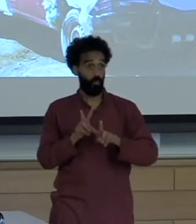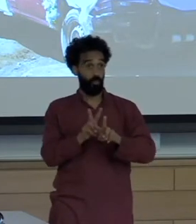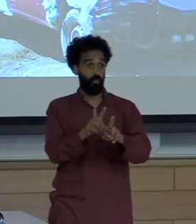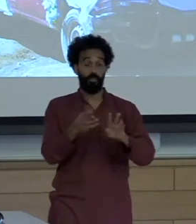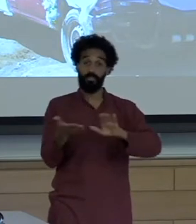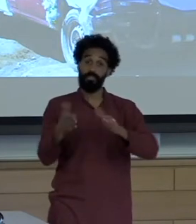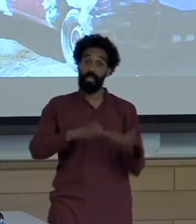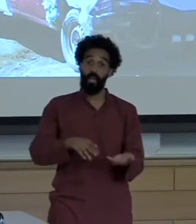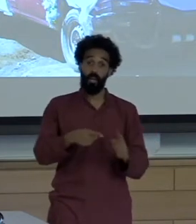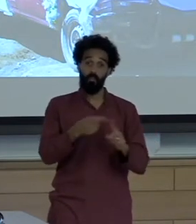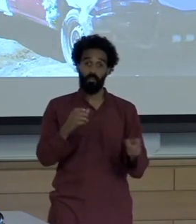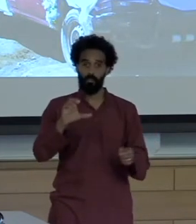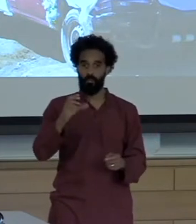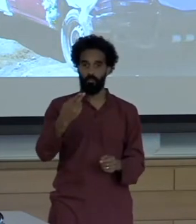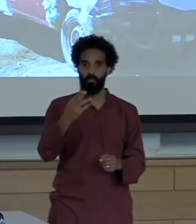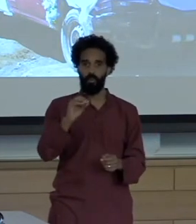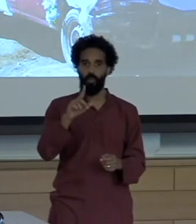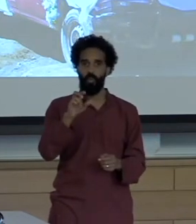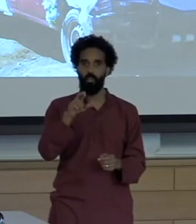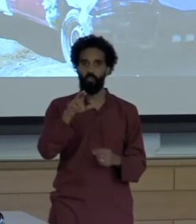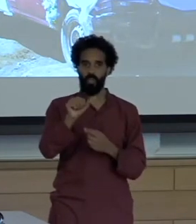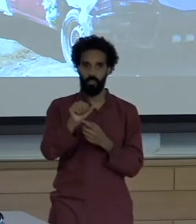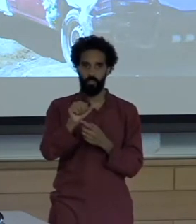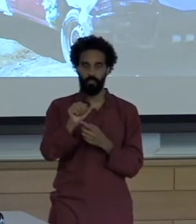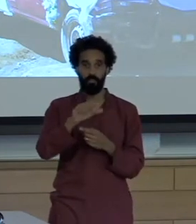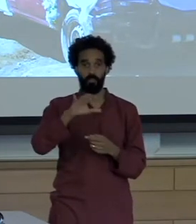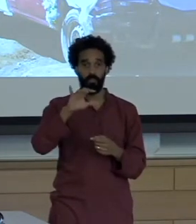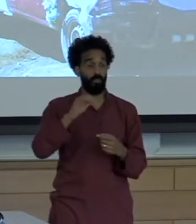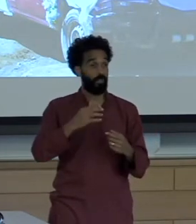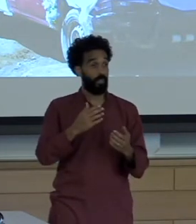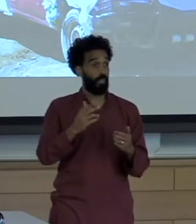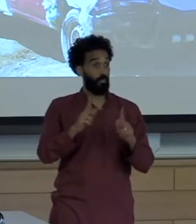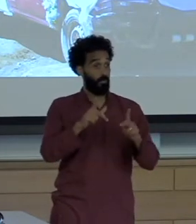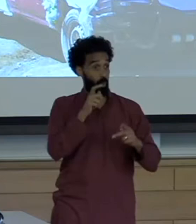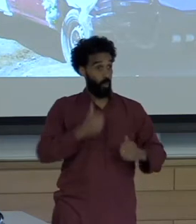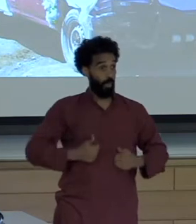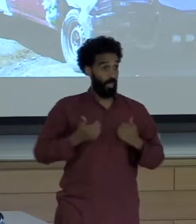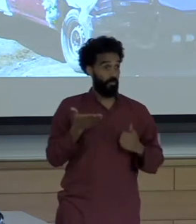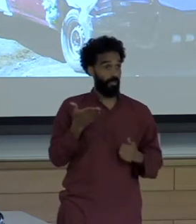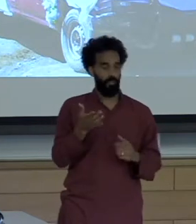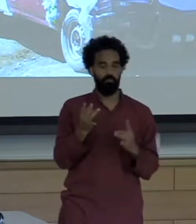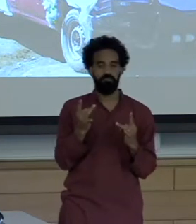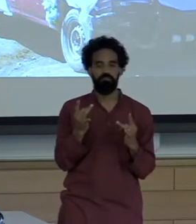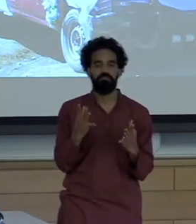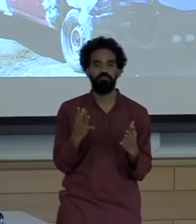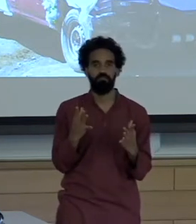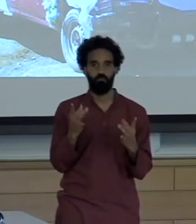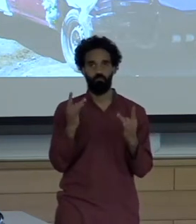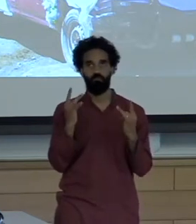Life on the border is a series of precipitous calamities and disaster